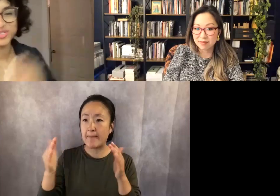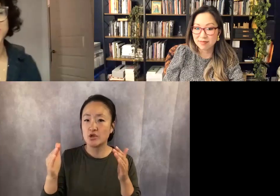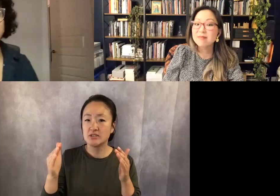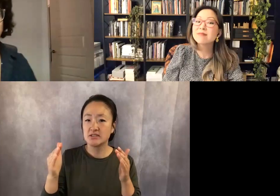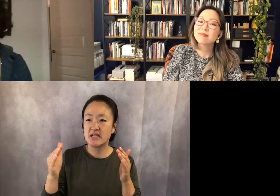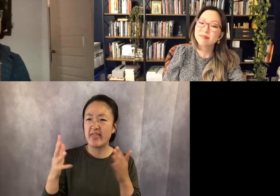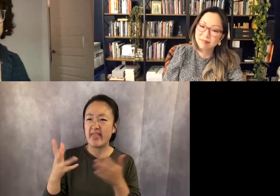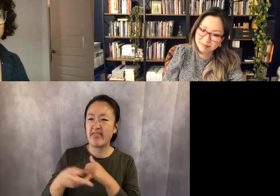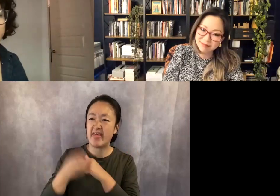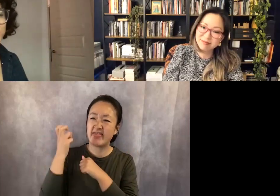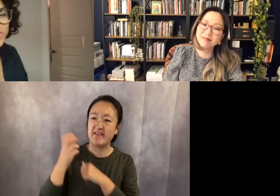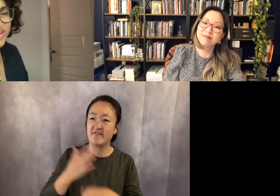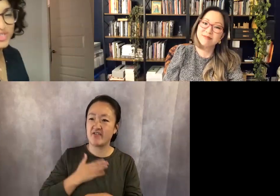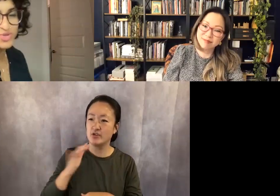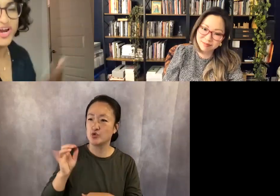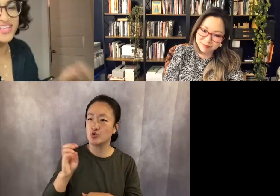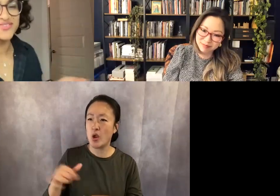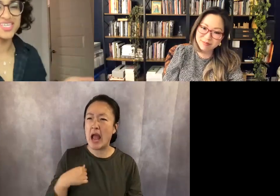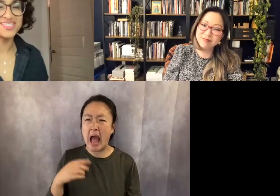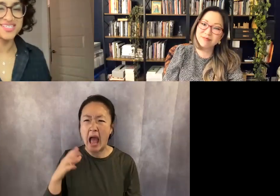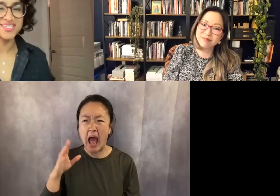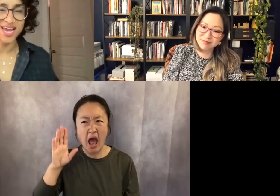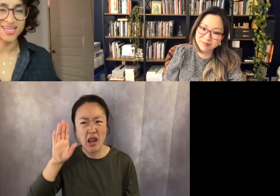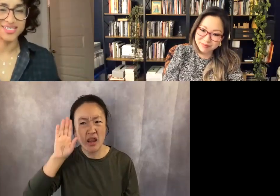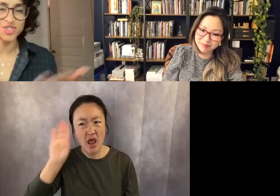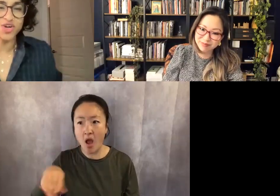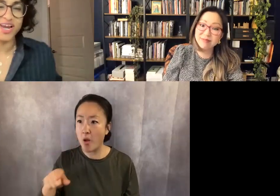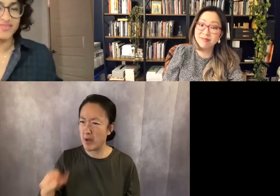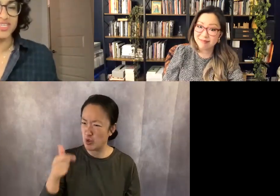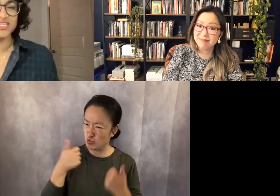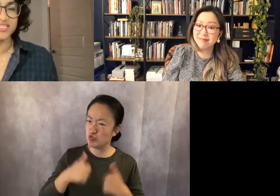And I'll just be like, I know. But you you try living in a society. Just try living in